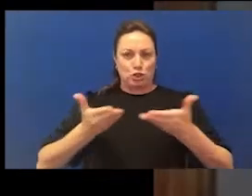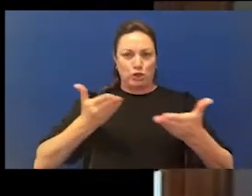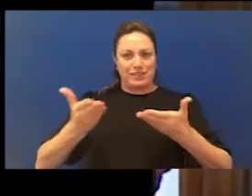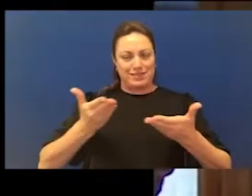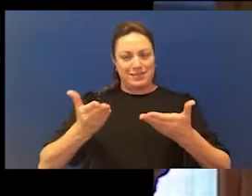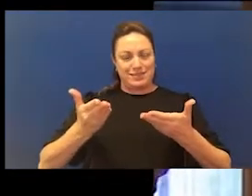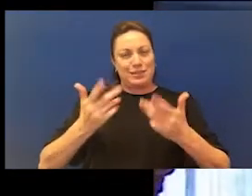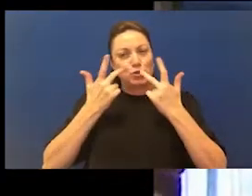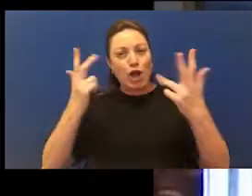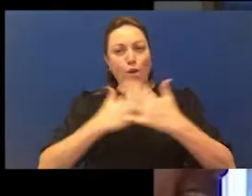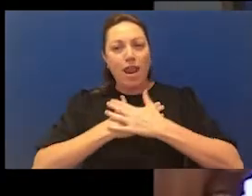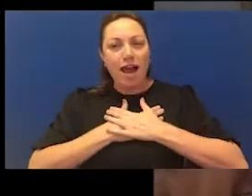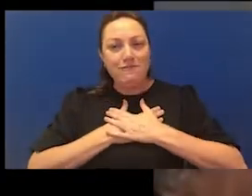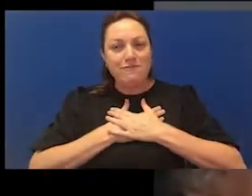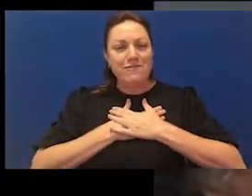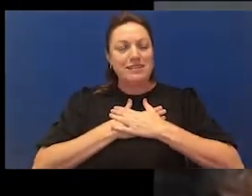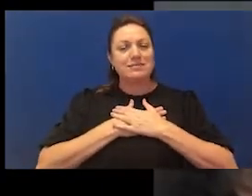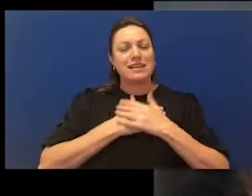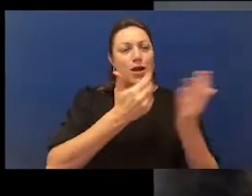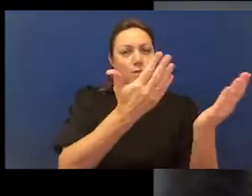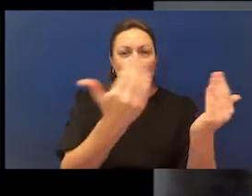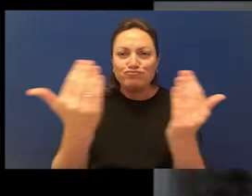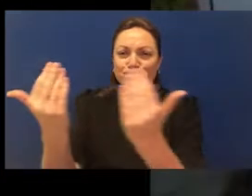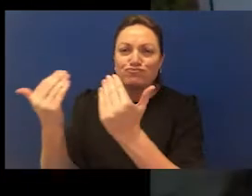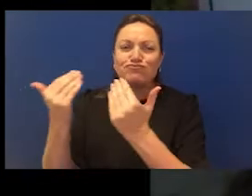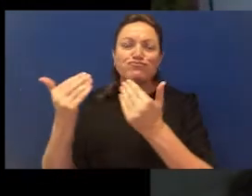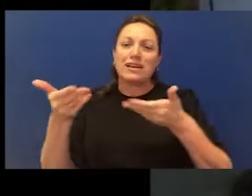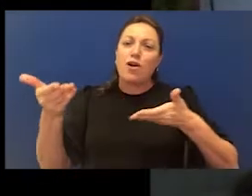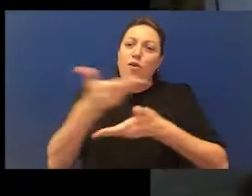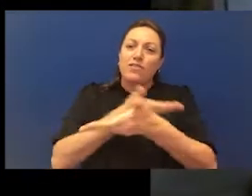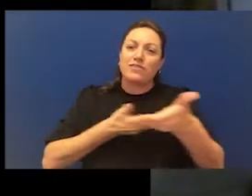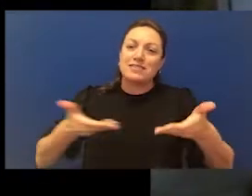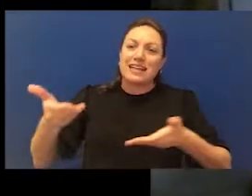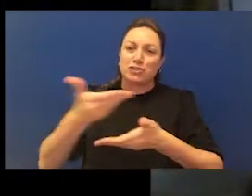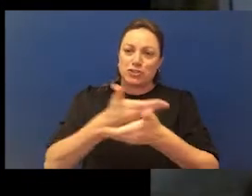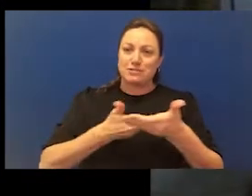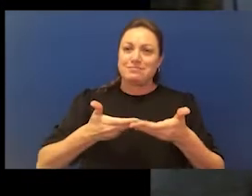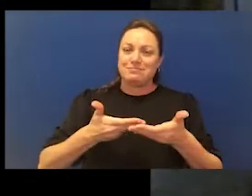have a conversation in a way that you wouldn't really have. That's where Aboriginal people love to be